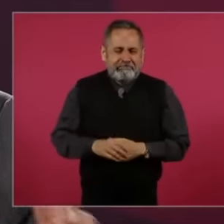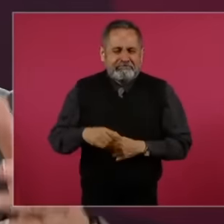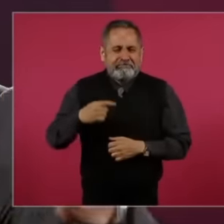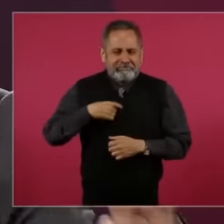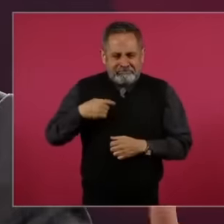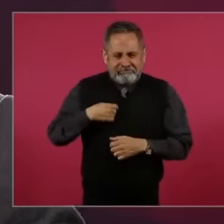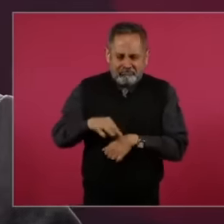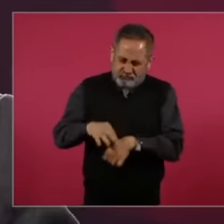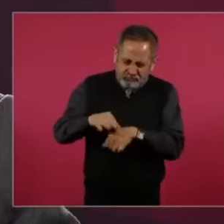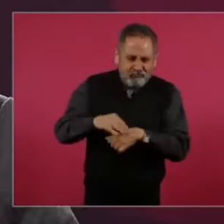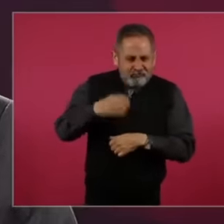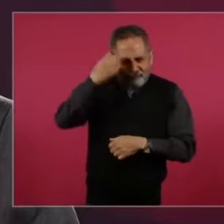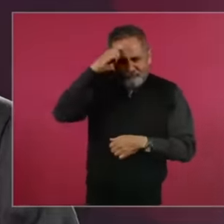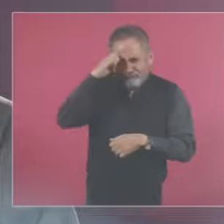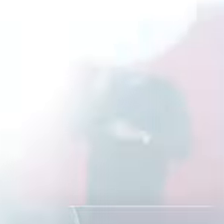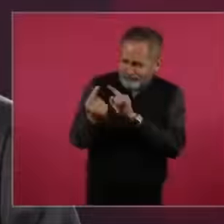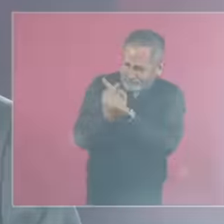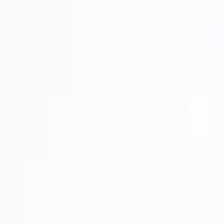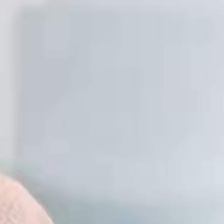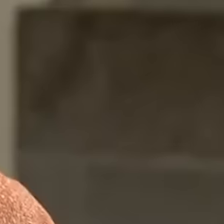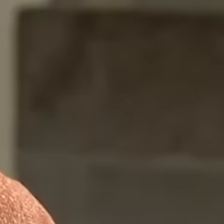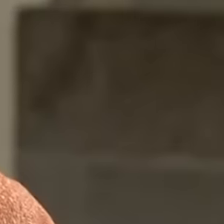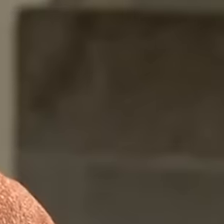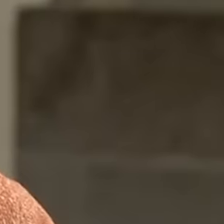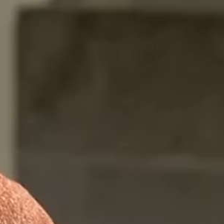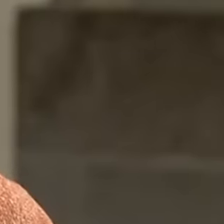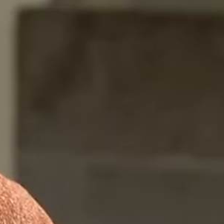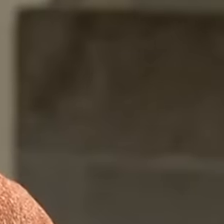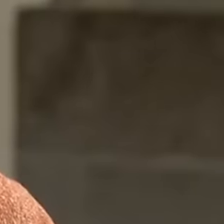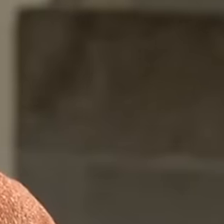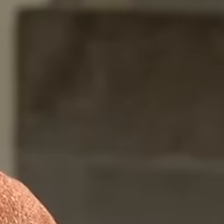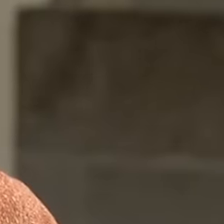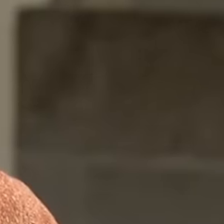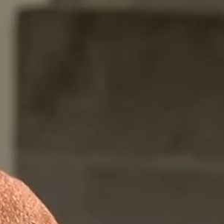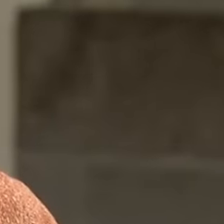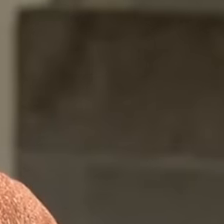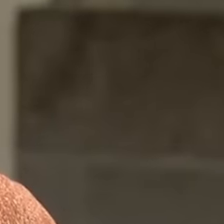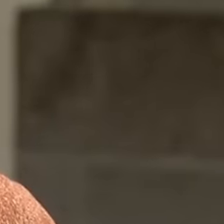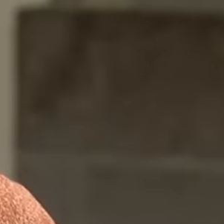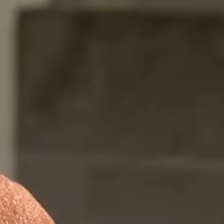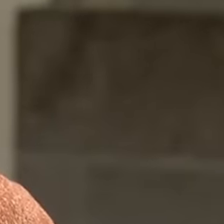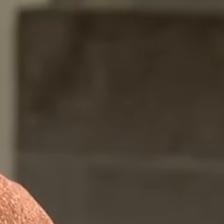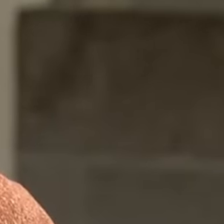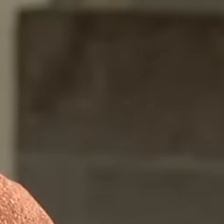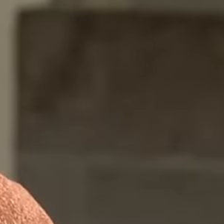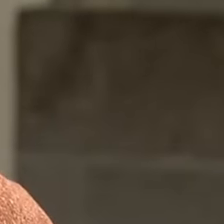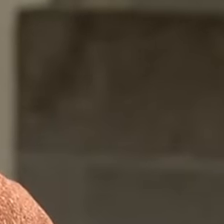leaves this reporter from the prestigious Spanish communication agency with his mouth shut.